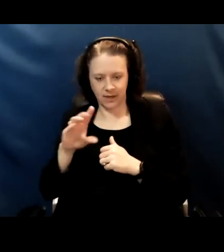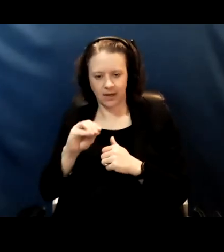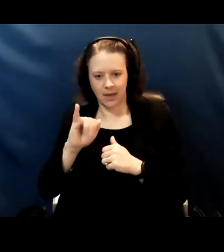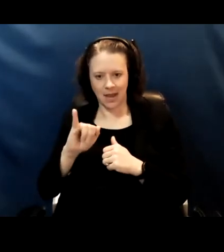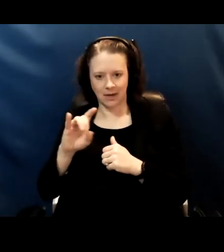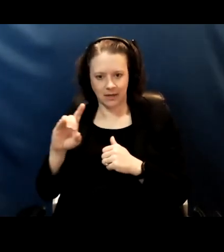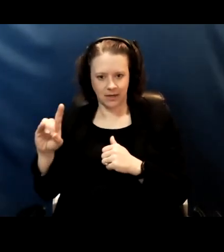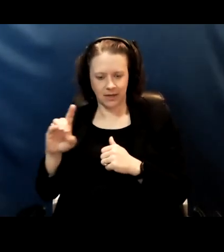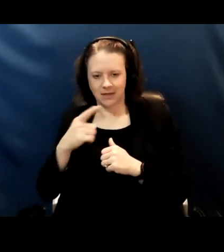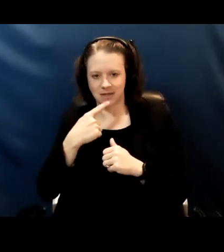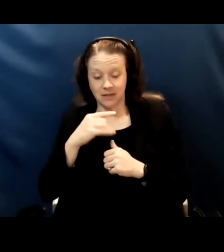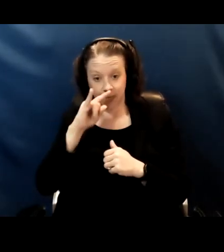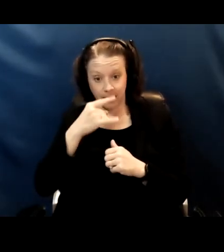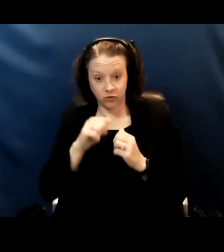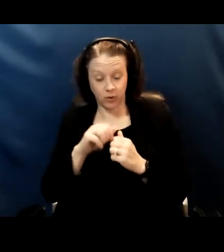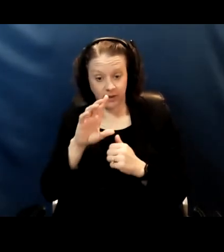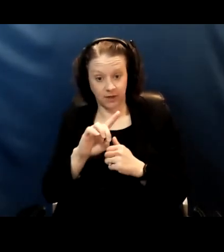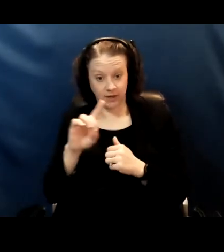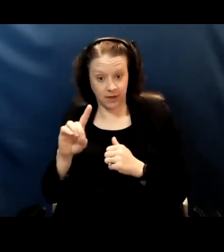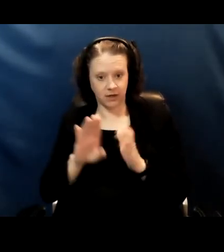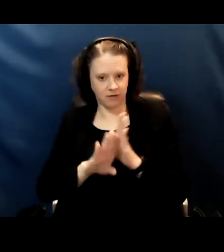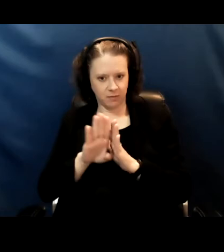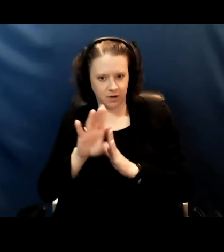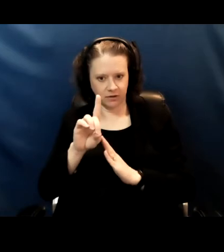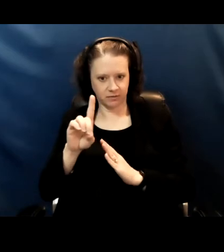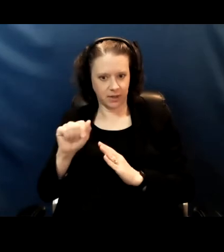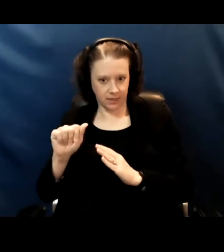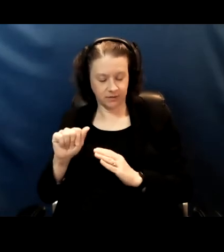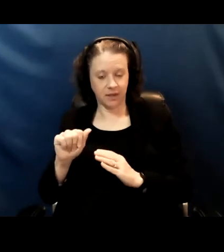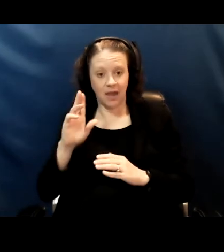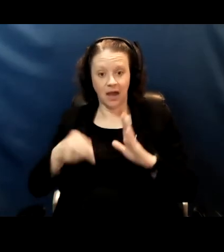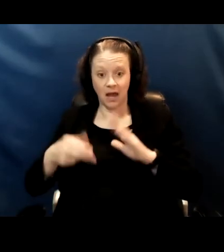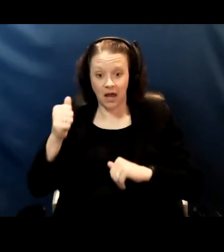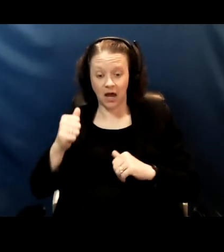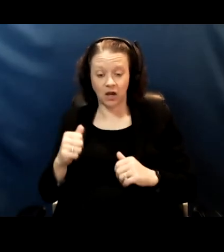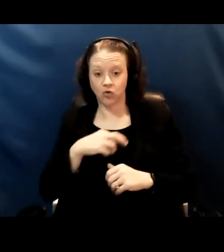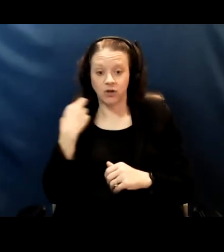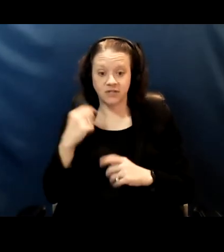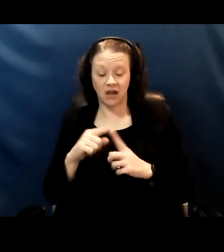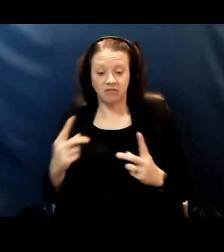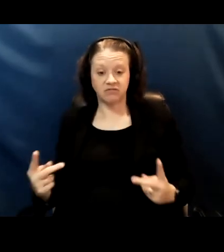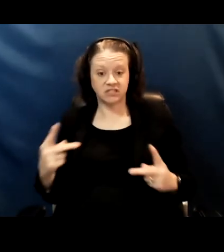It says, that kids with DD, developmental disabilities had a higher risk of severe complications from COVID-19